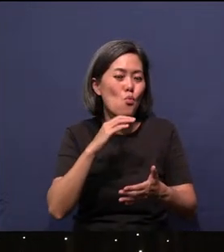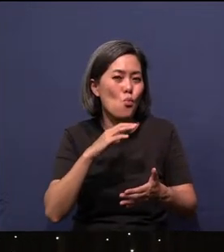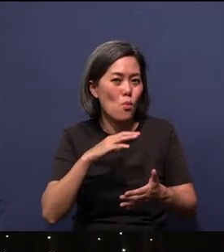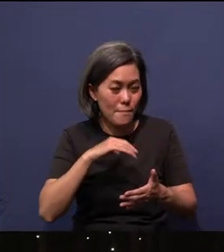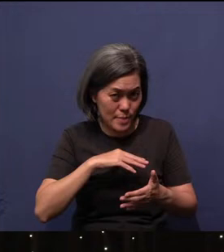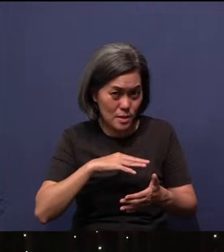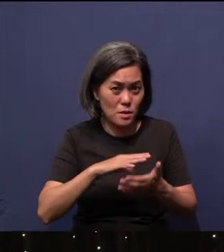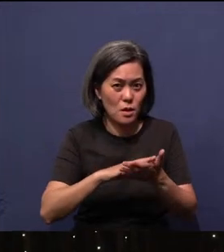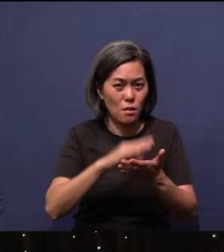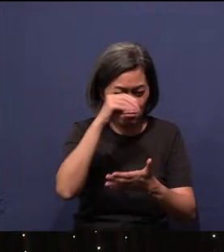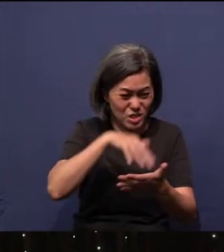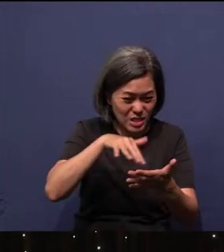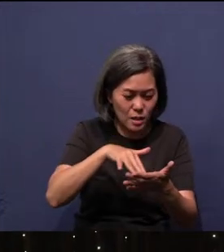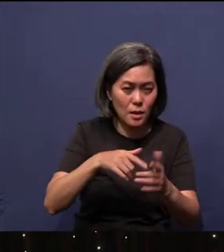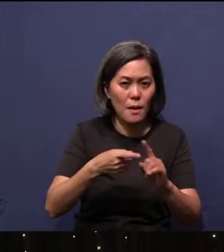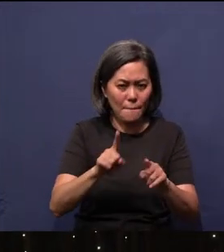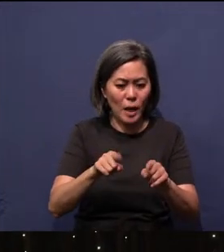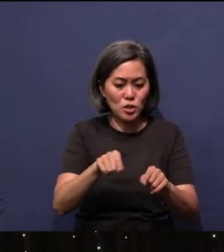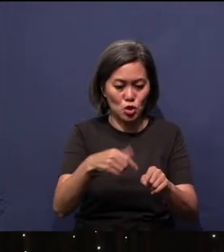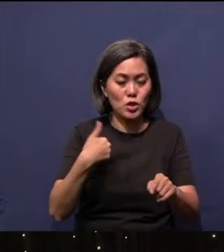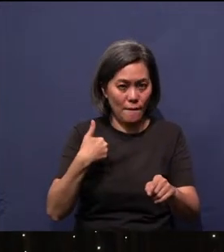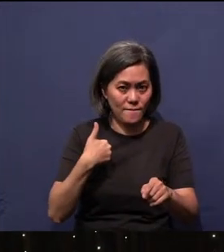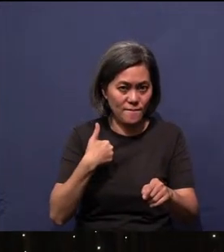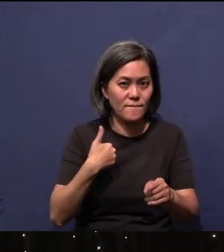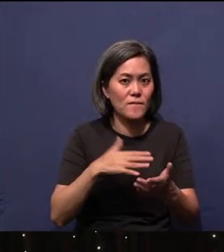Singapore poor, and that's another story I have to reserve another time for you.